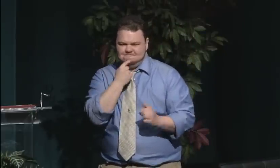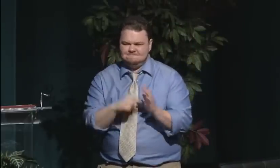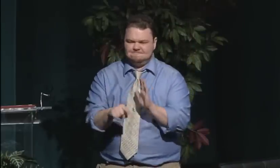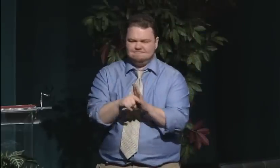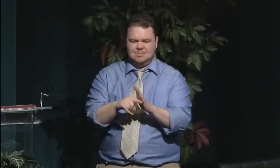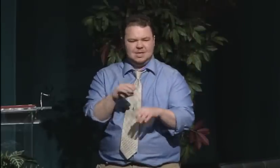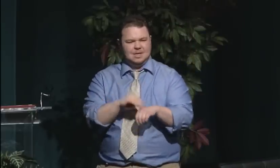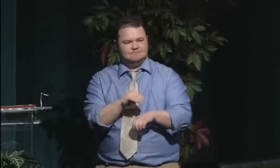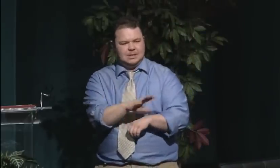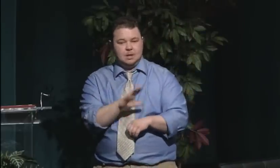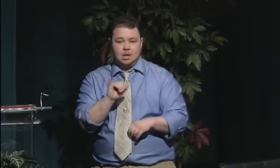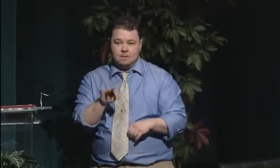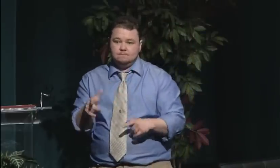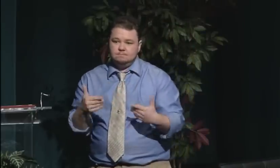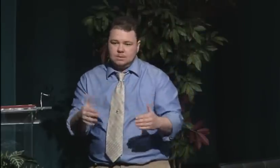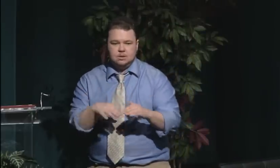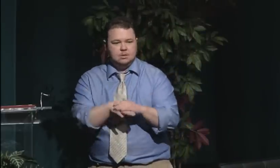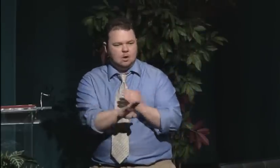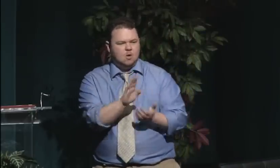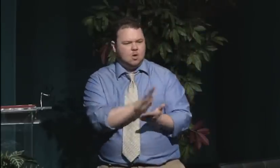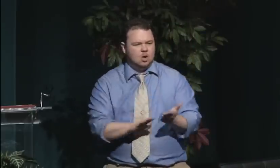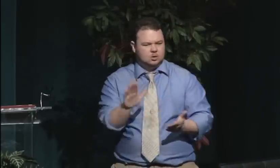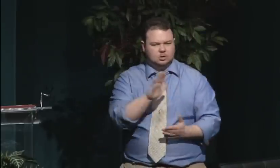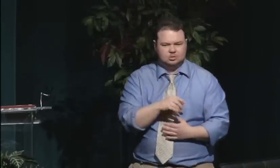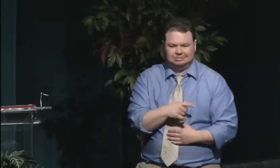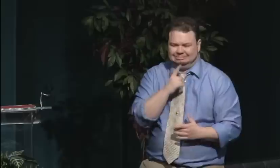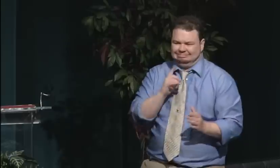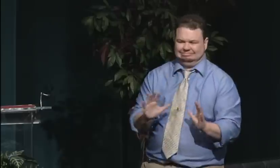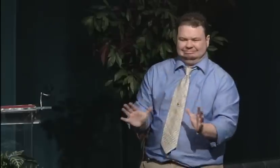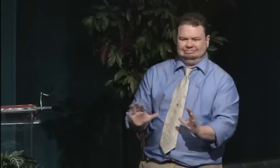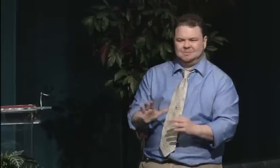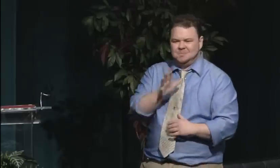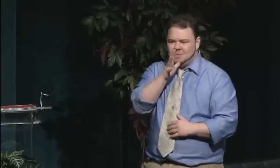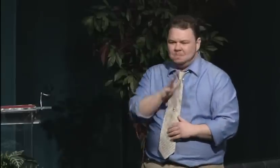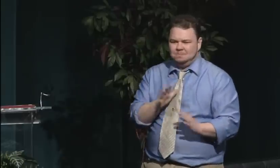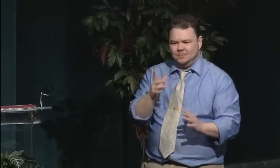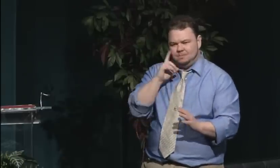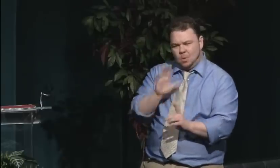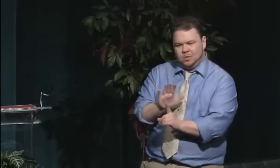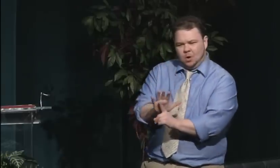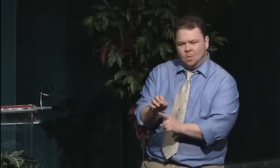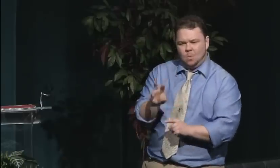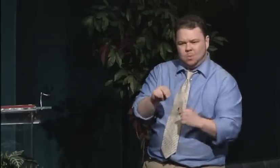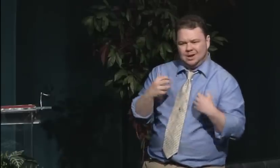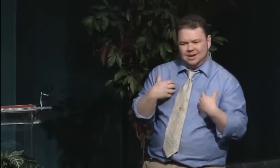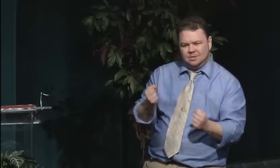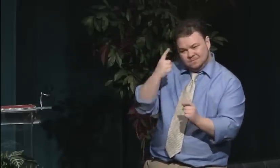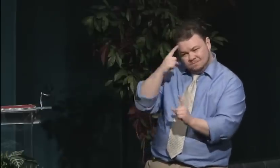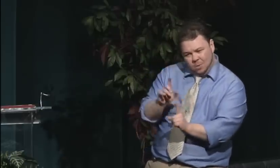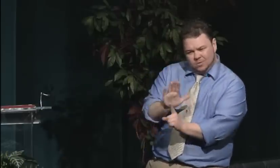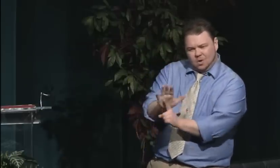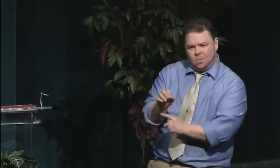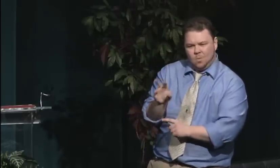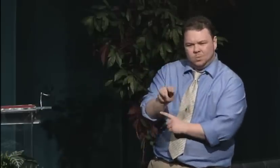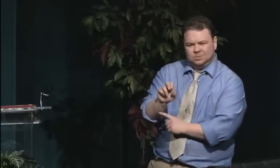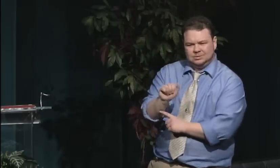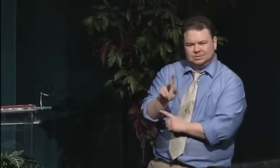Those responses were from scholars, from peers, from classmates, and they all argued against women